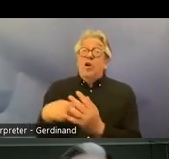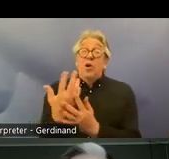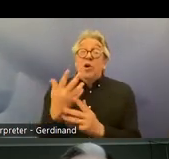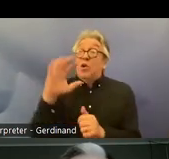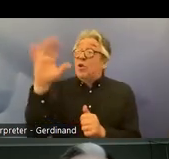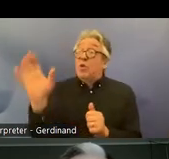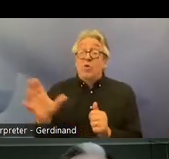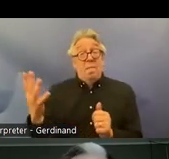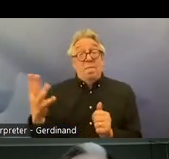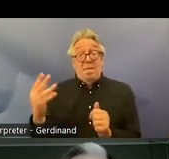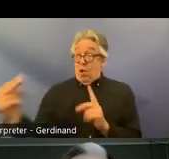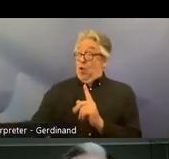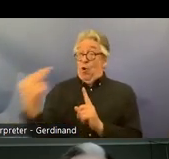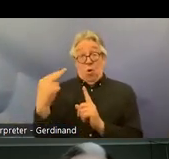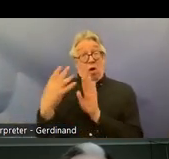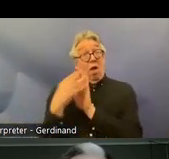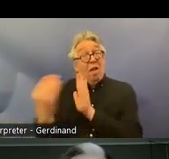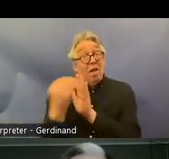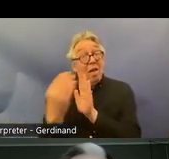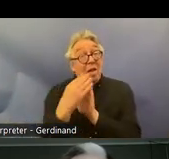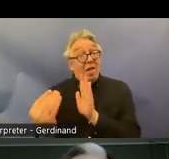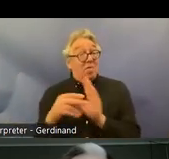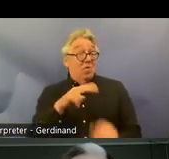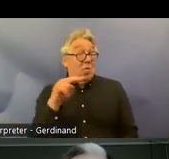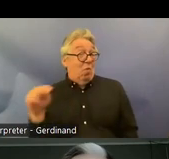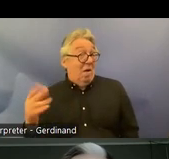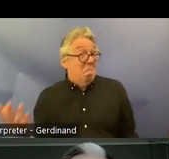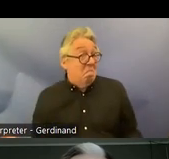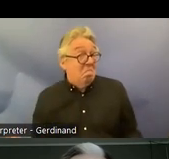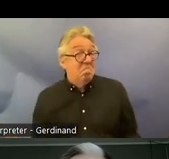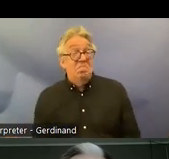inspiration from Norway and start a similar process so that more countries